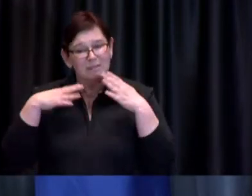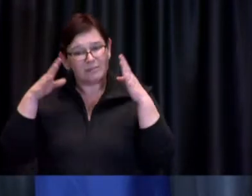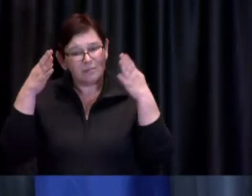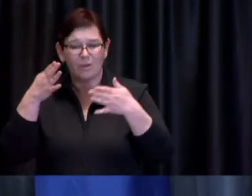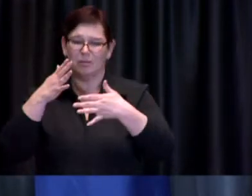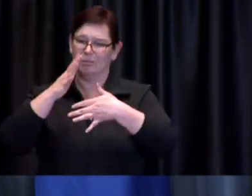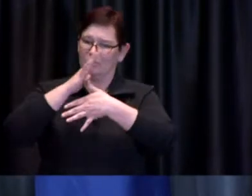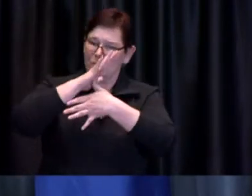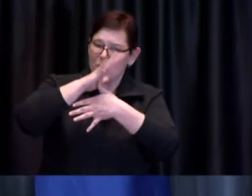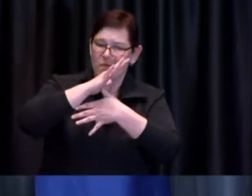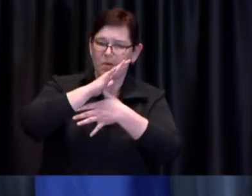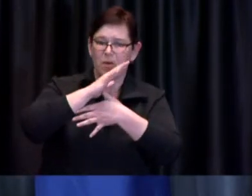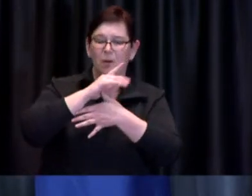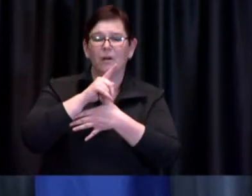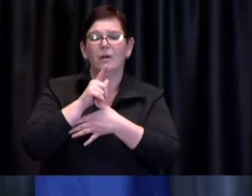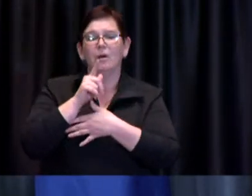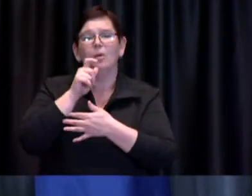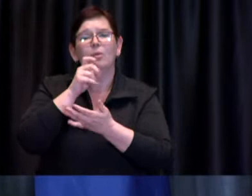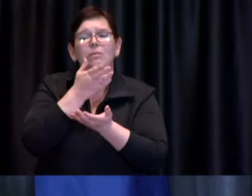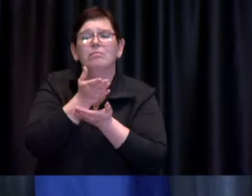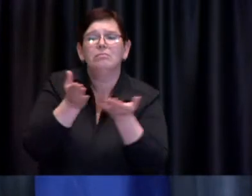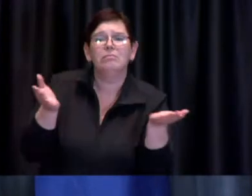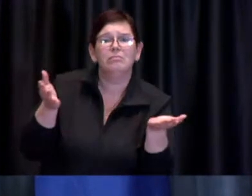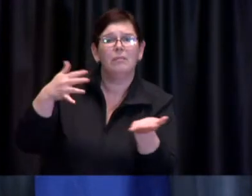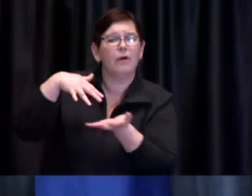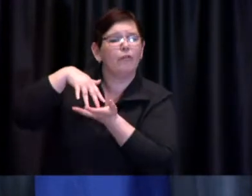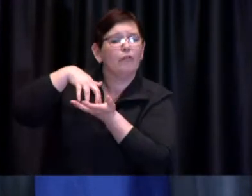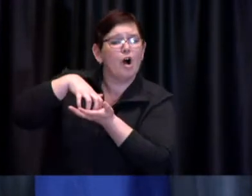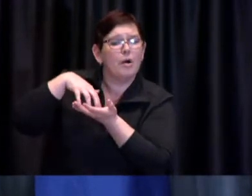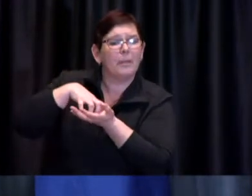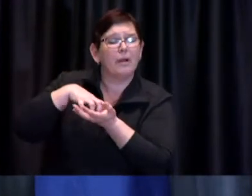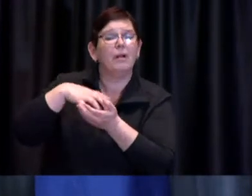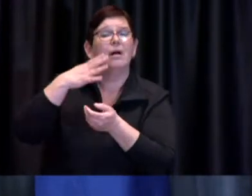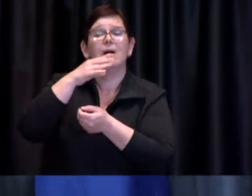vaccinating those individuals in those neighbourhoods where we can get the greatest